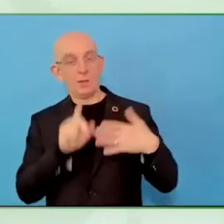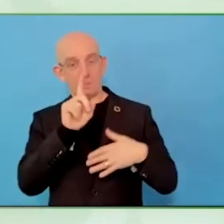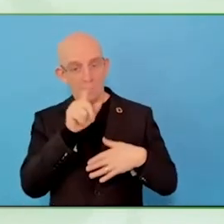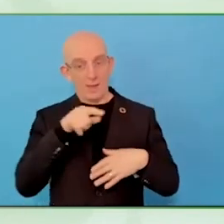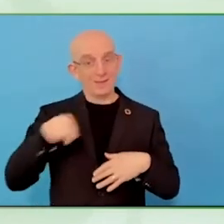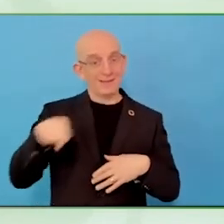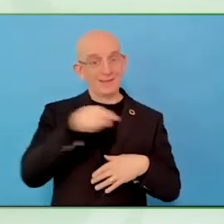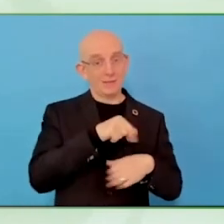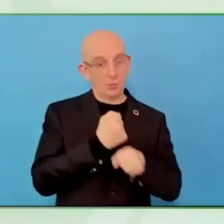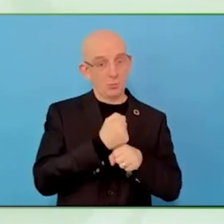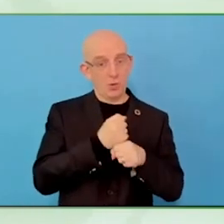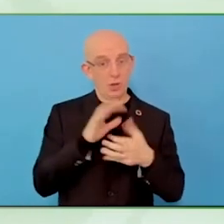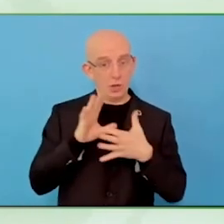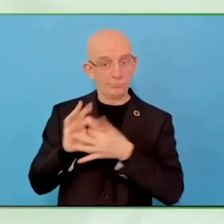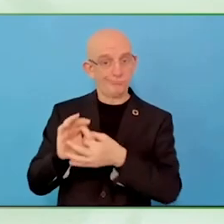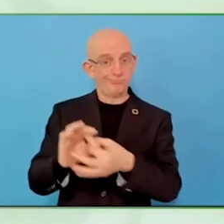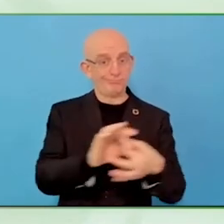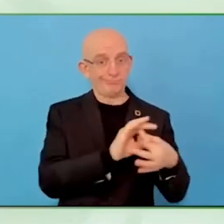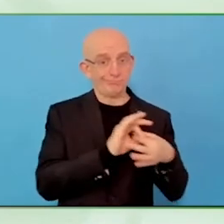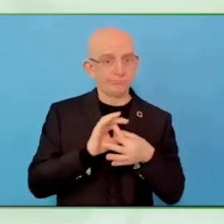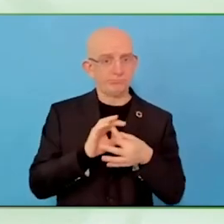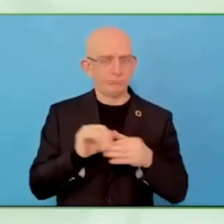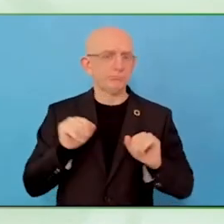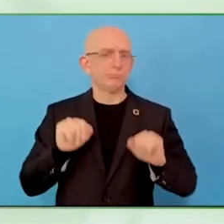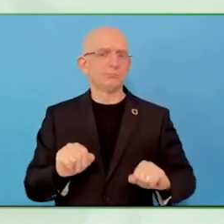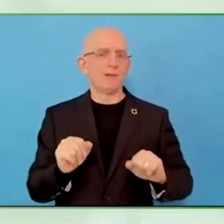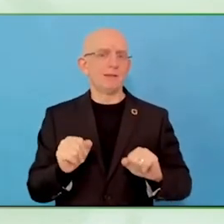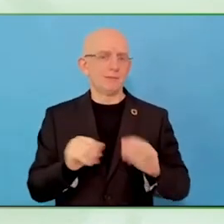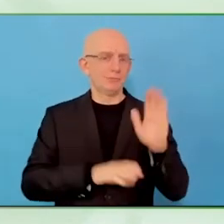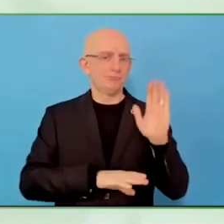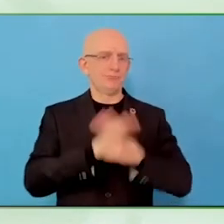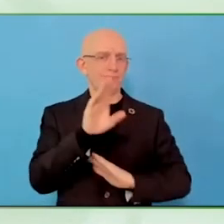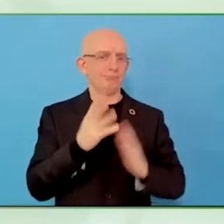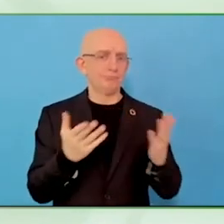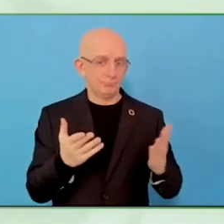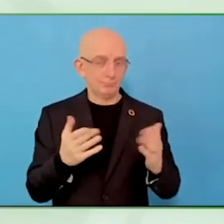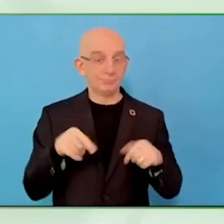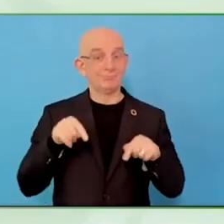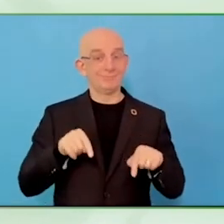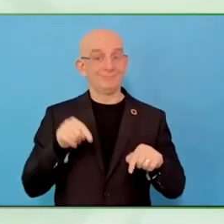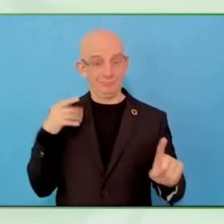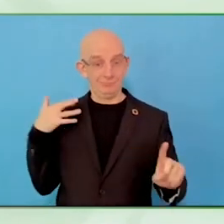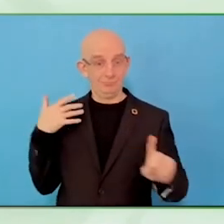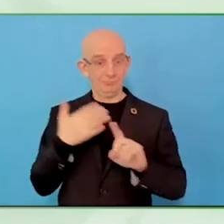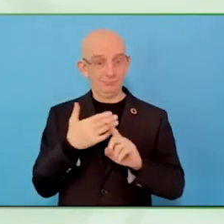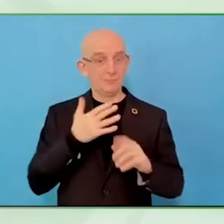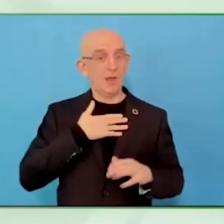You mentioned, obviously, Enosh provides services, employment